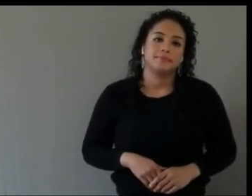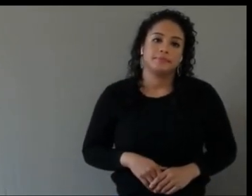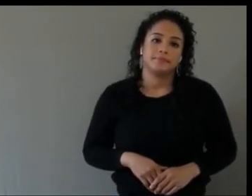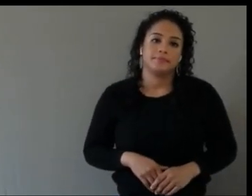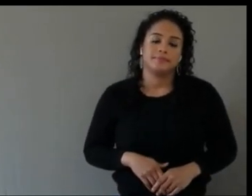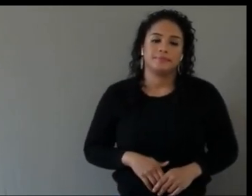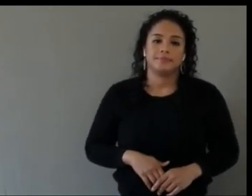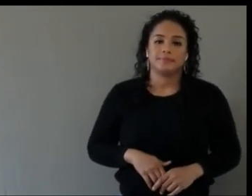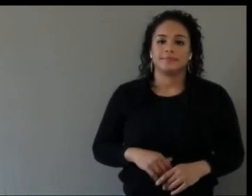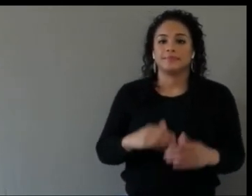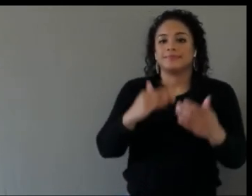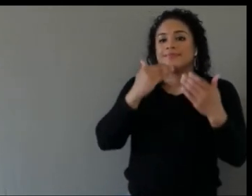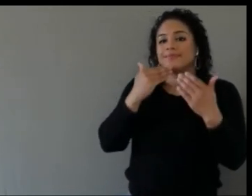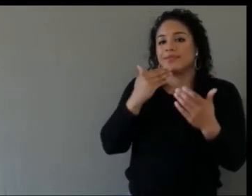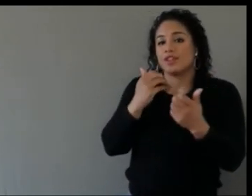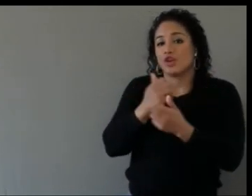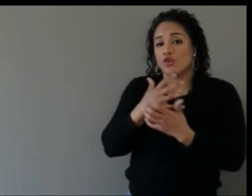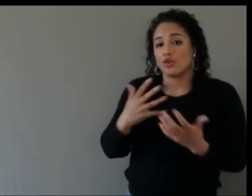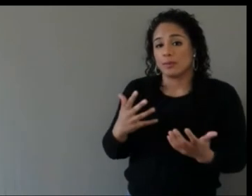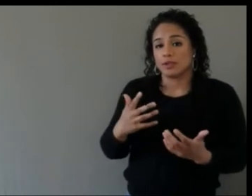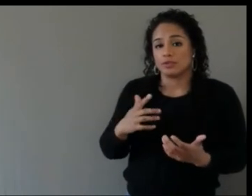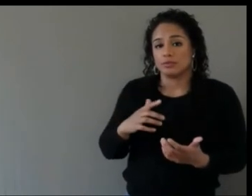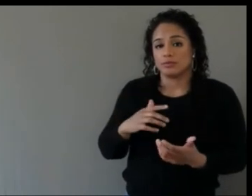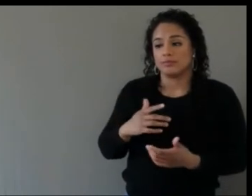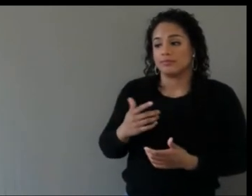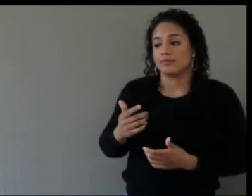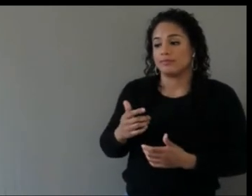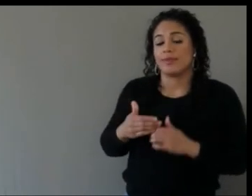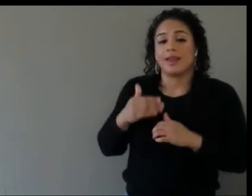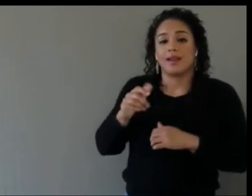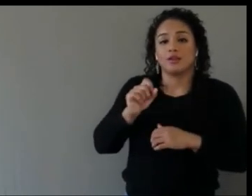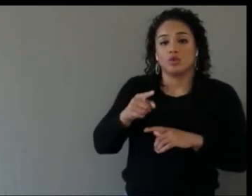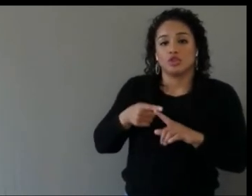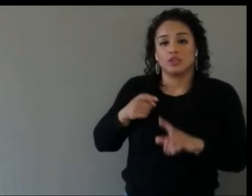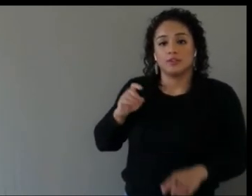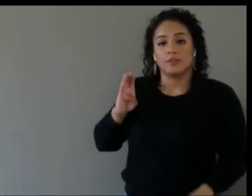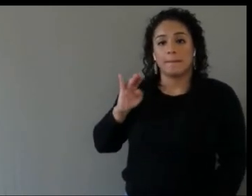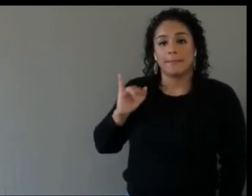Our next question comes from Bill on slack. What are some -- i'll send this one to Christine.